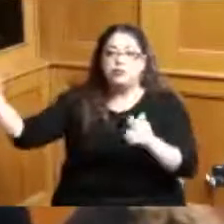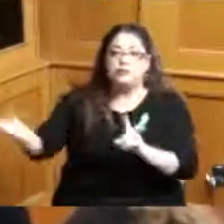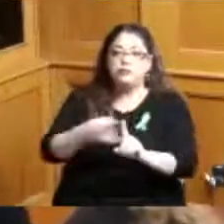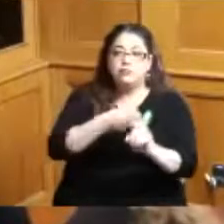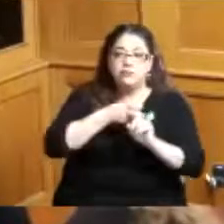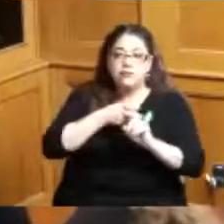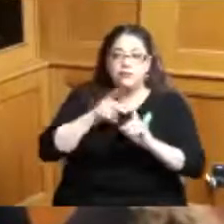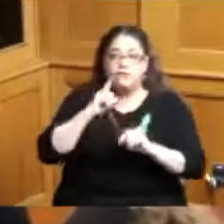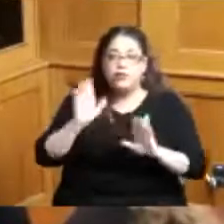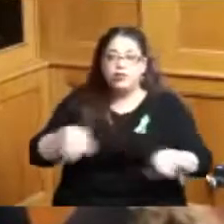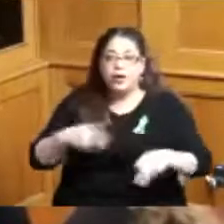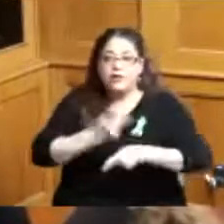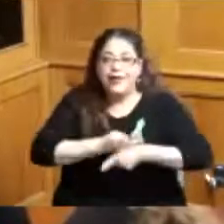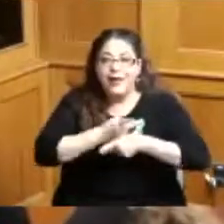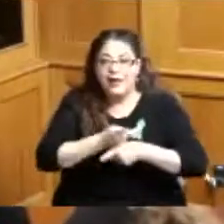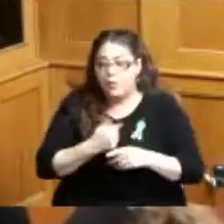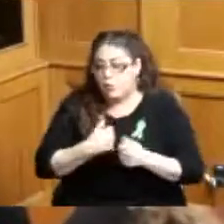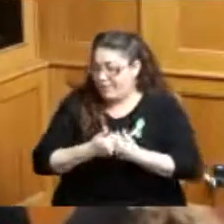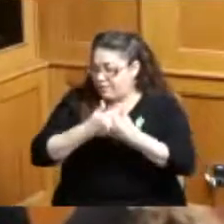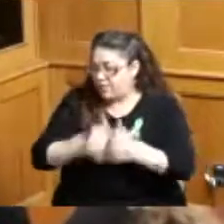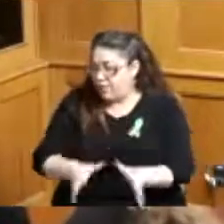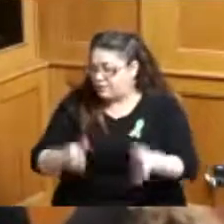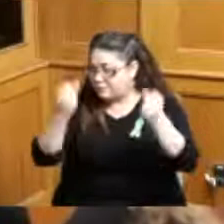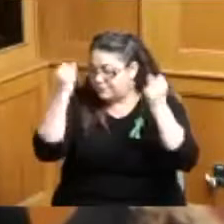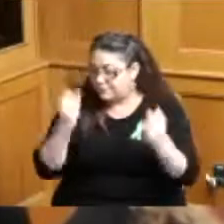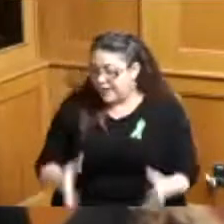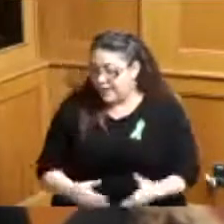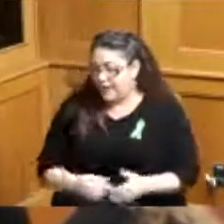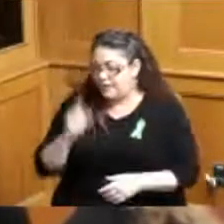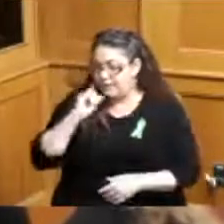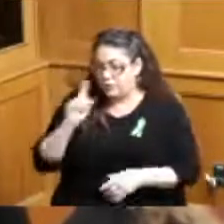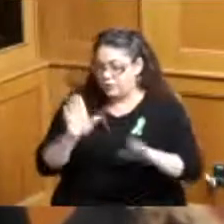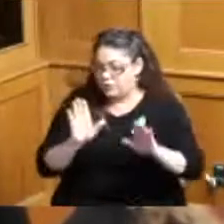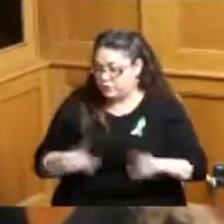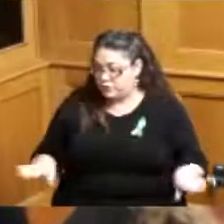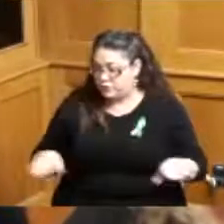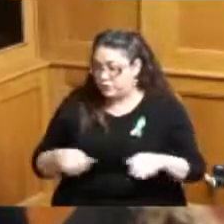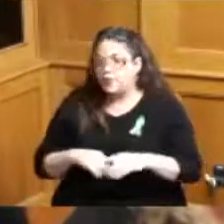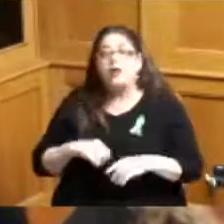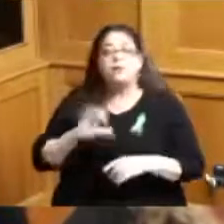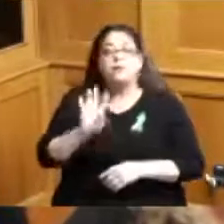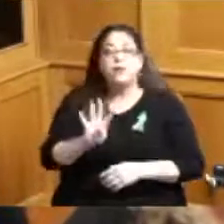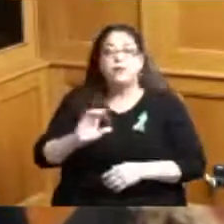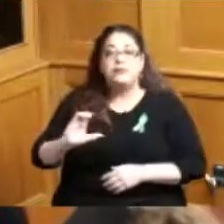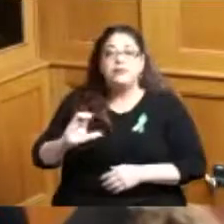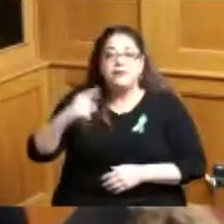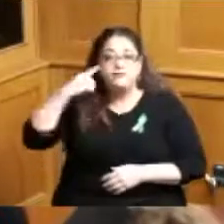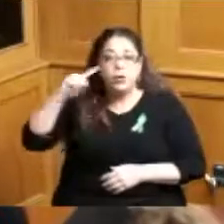suffered massive losses of teachers on average brings six to eight parents back to work or helps